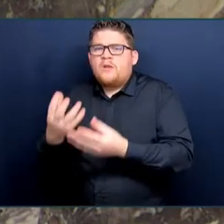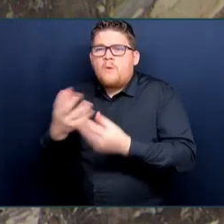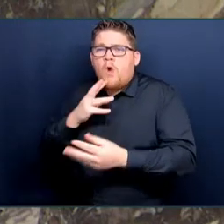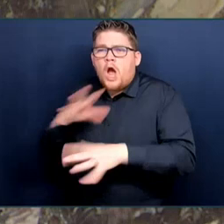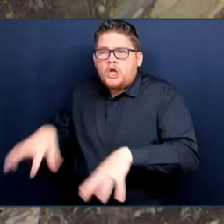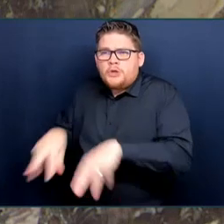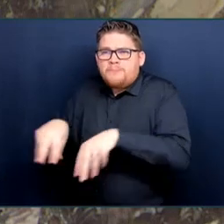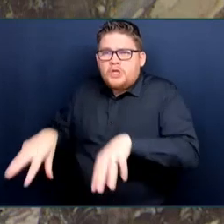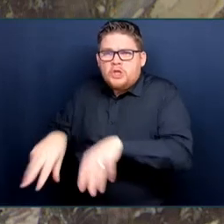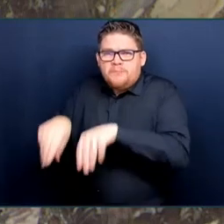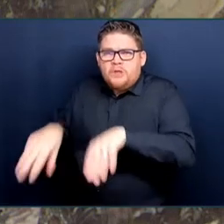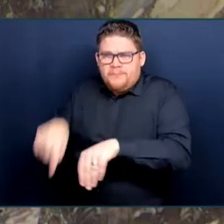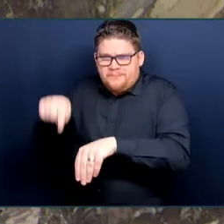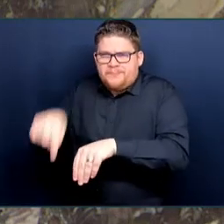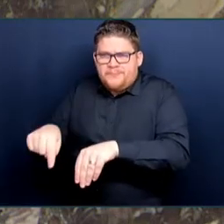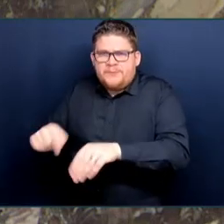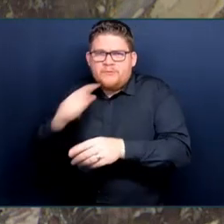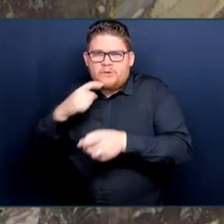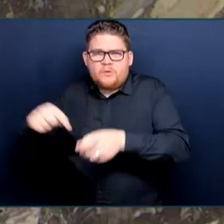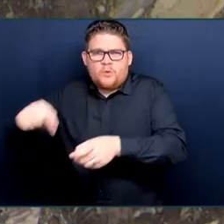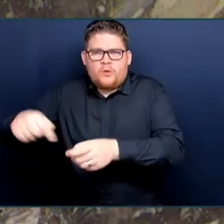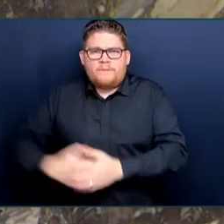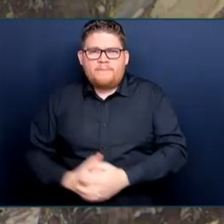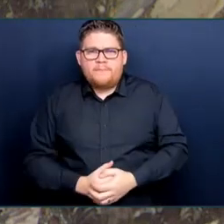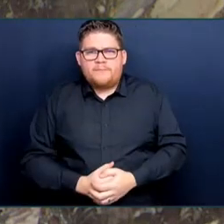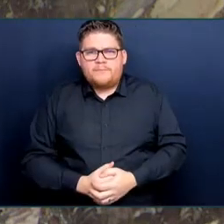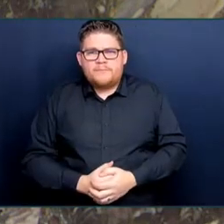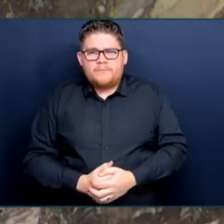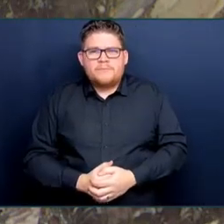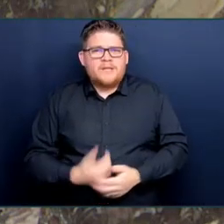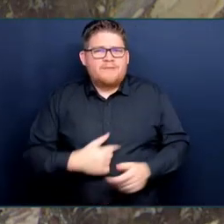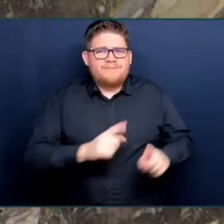how buying local, buying BC really does mean success for all of us!